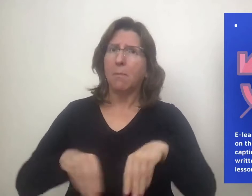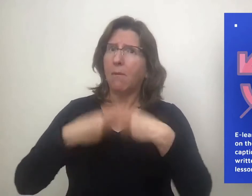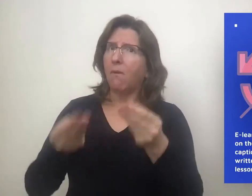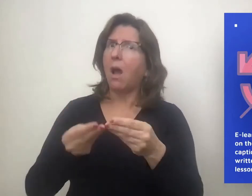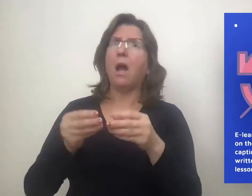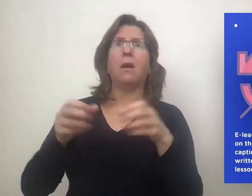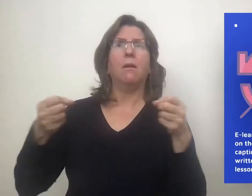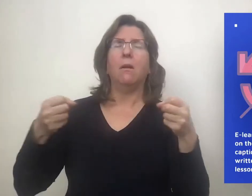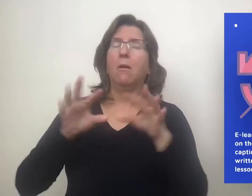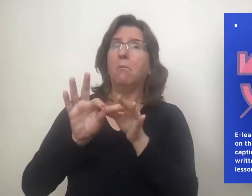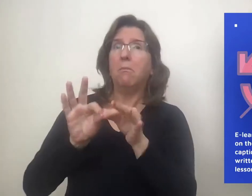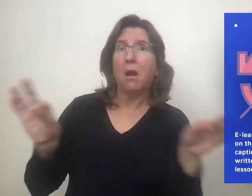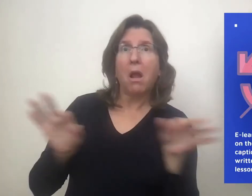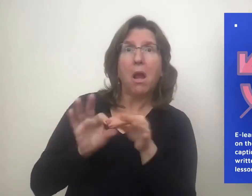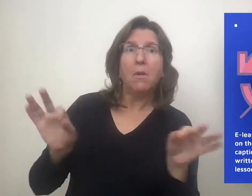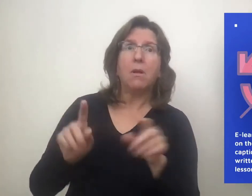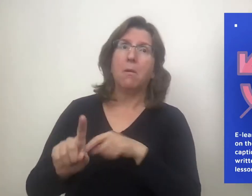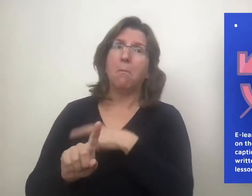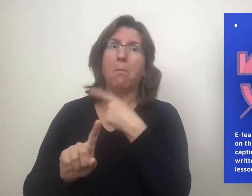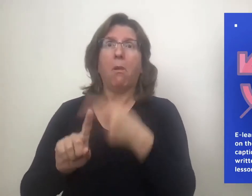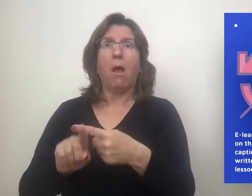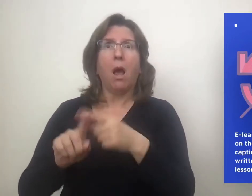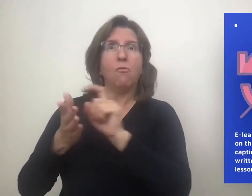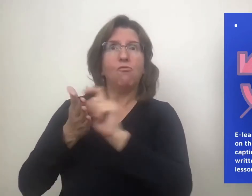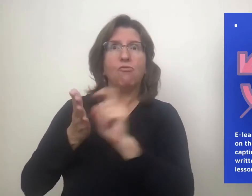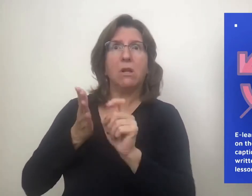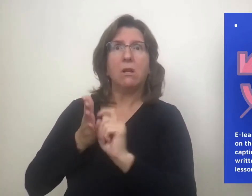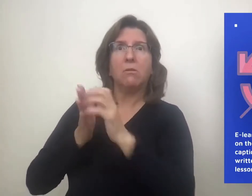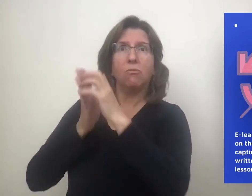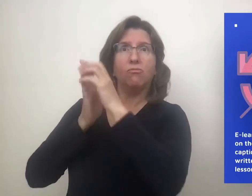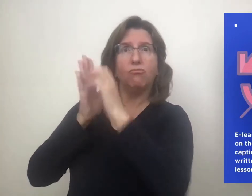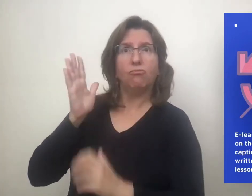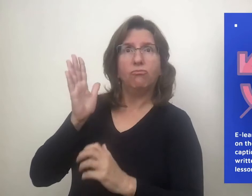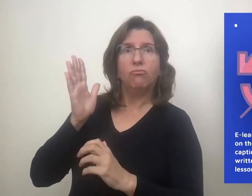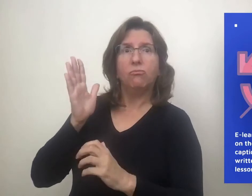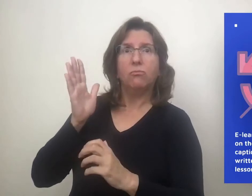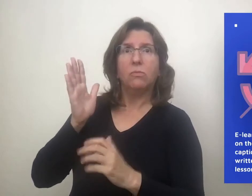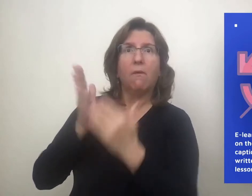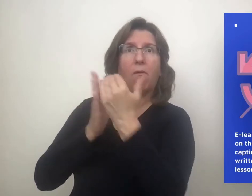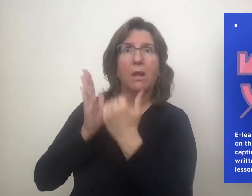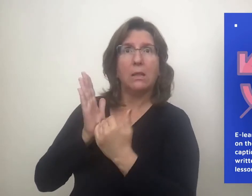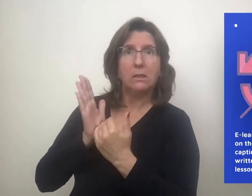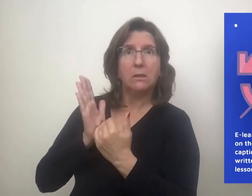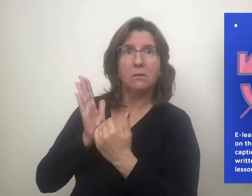Consider captioned videos or transcripts of audio-presented lessons.